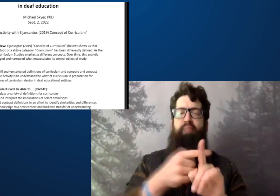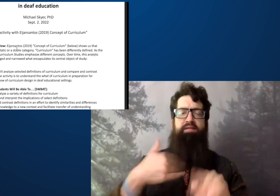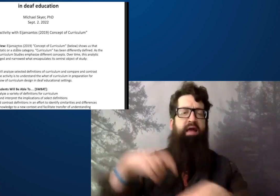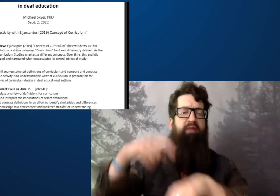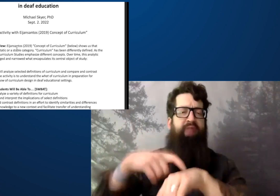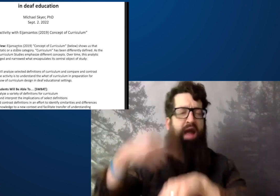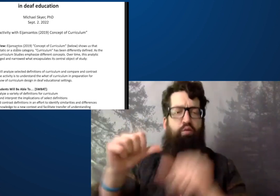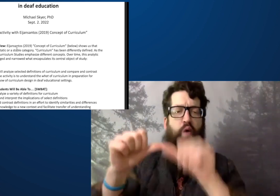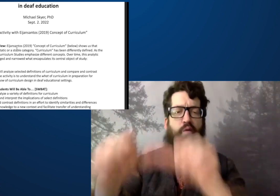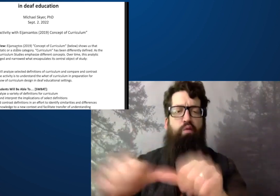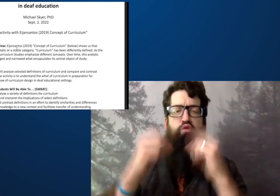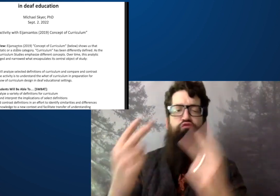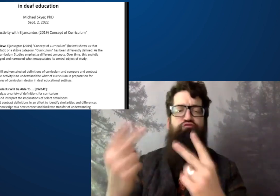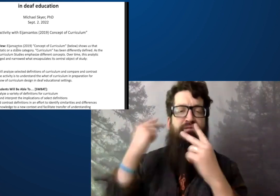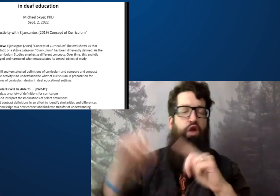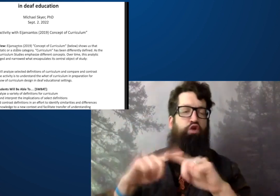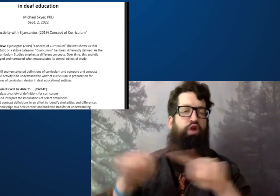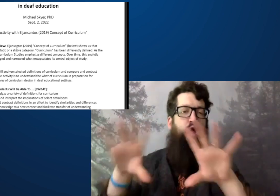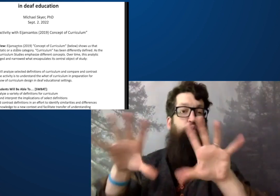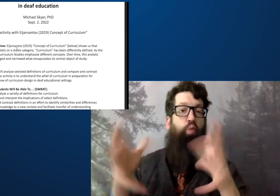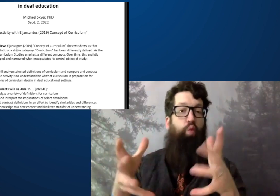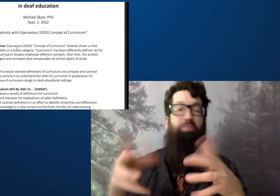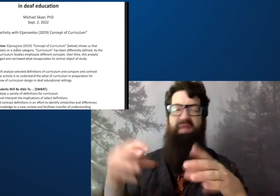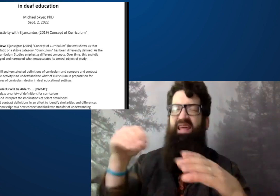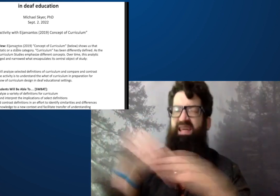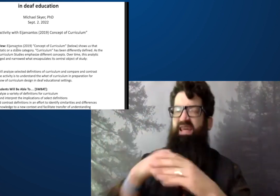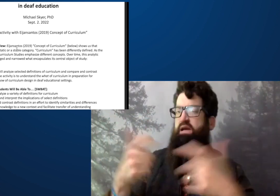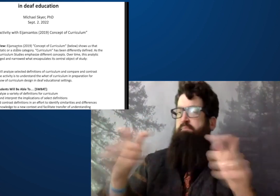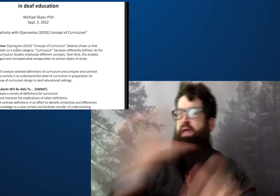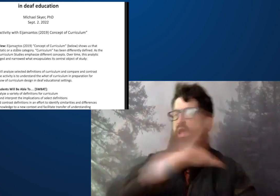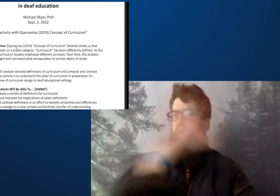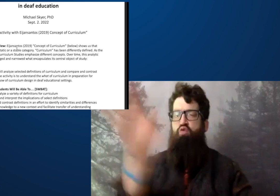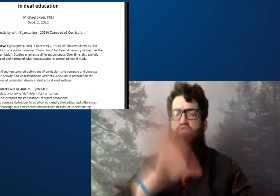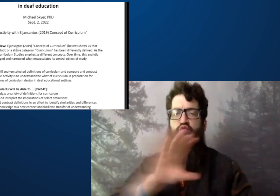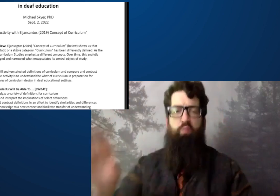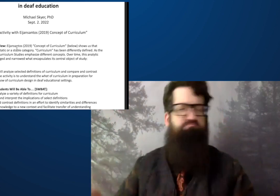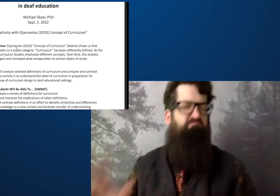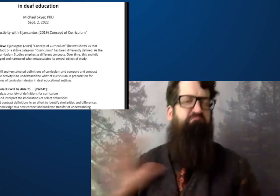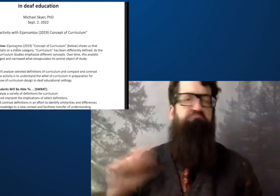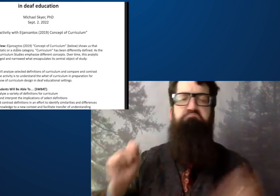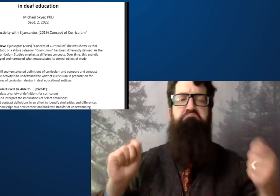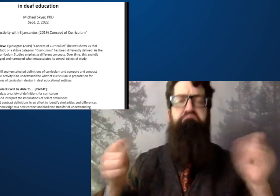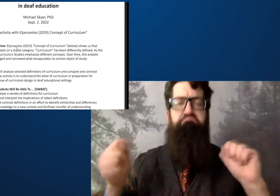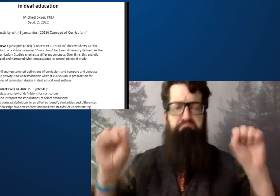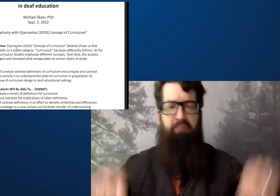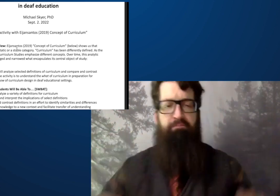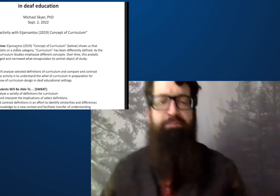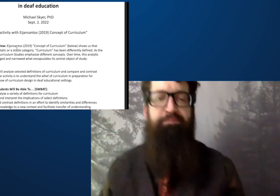more discussions rather than the individual. Maybe you can work as a group at another time line, and if that's fine,